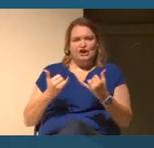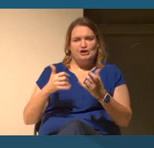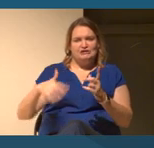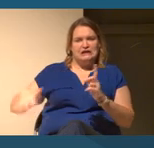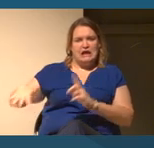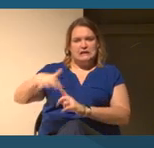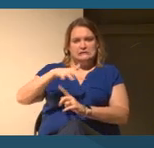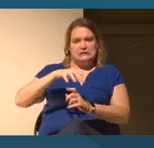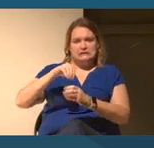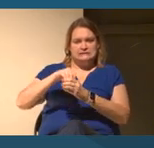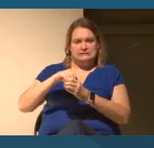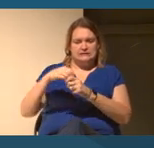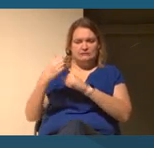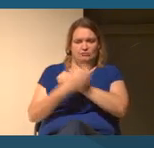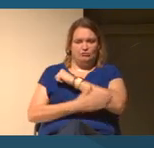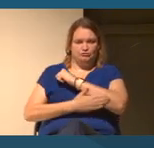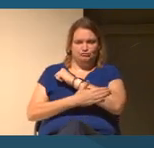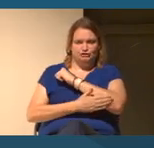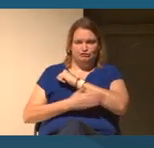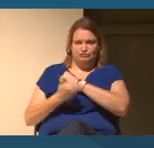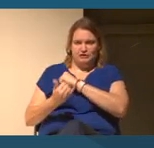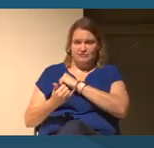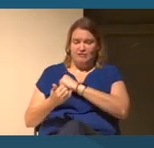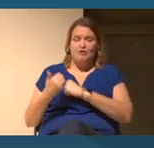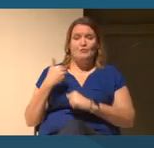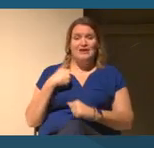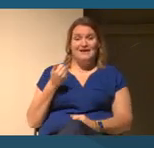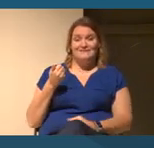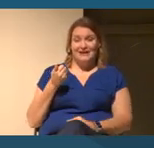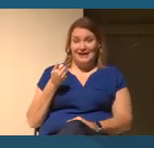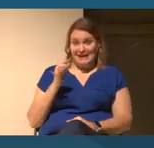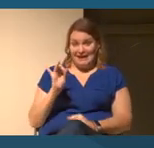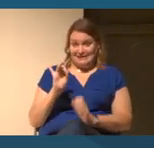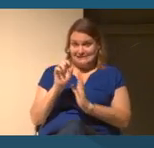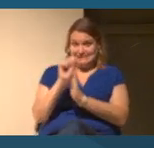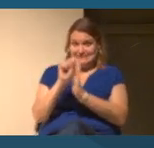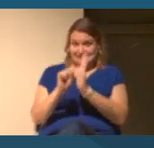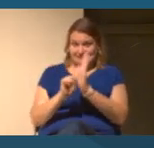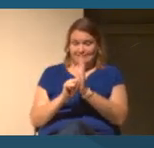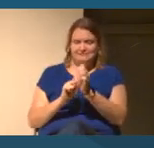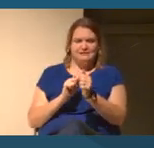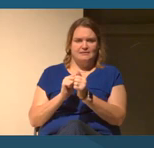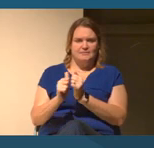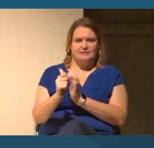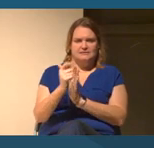We know that there is 18 states across the nation that have passed legislation that would